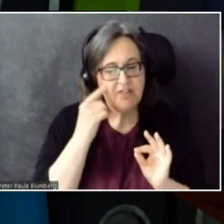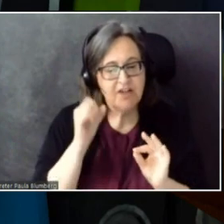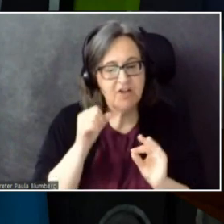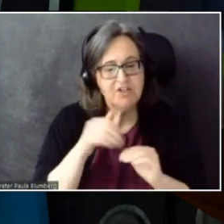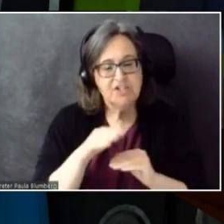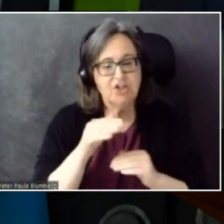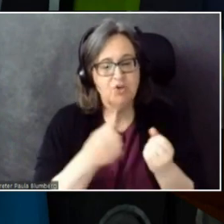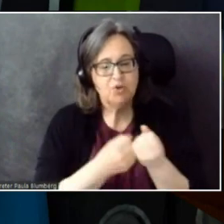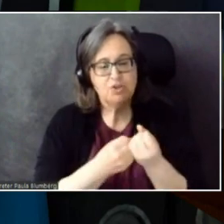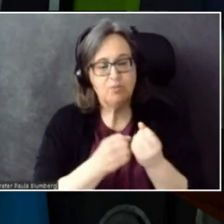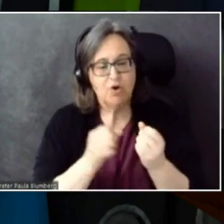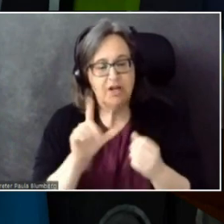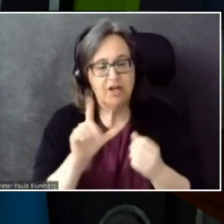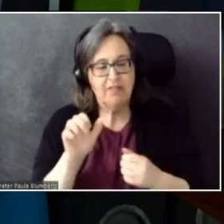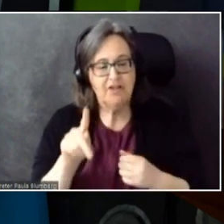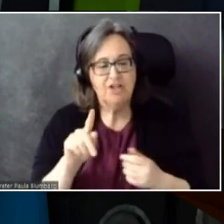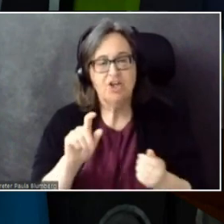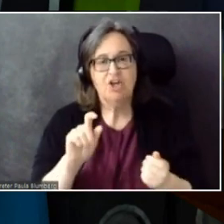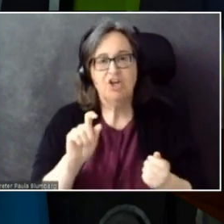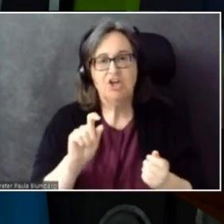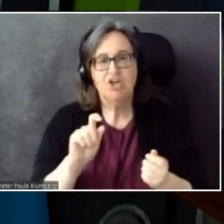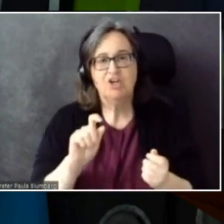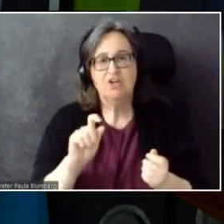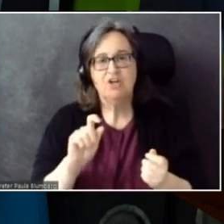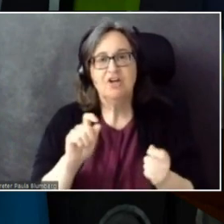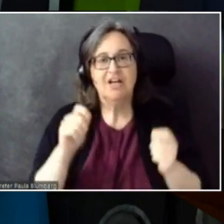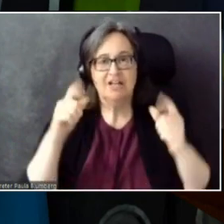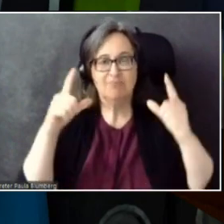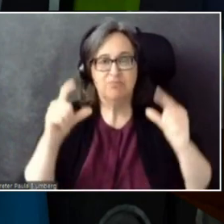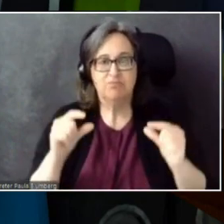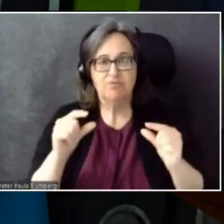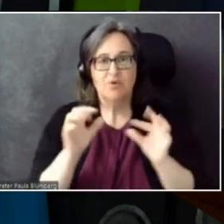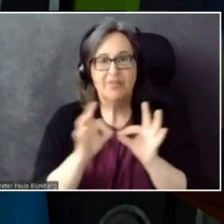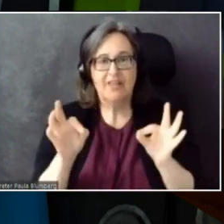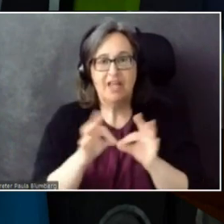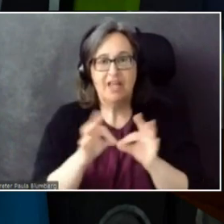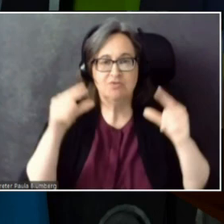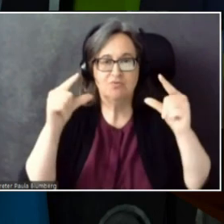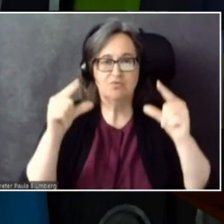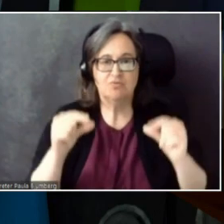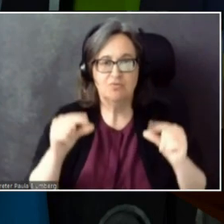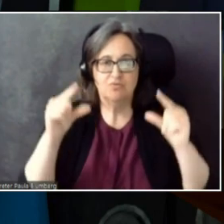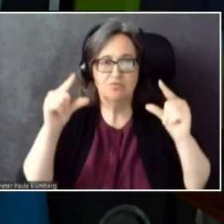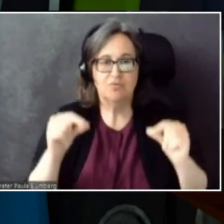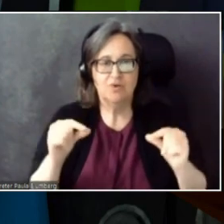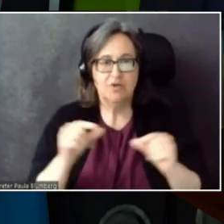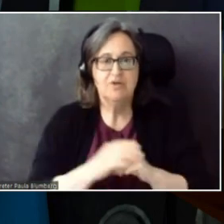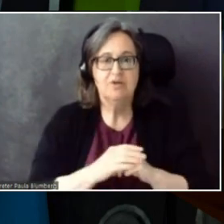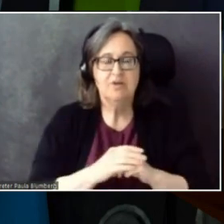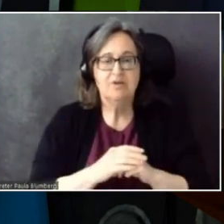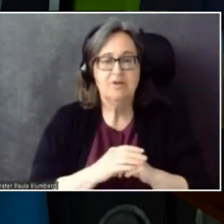That switching captions from large to small and vice versa did nothing for someone.